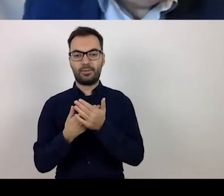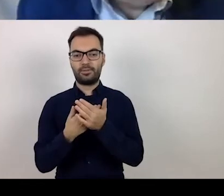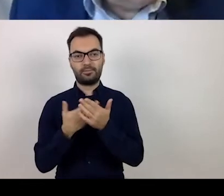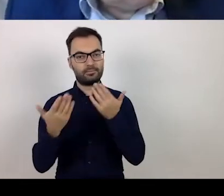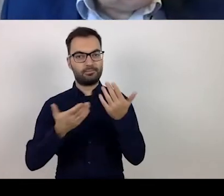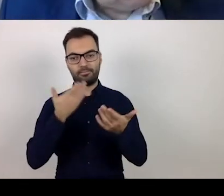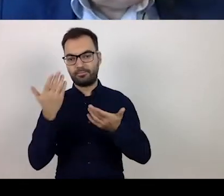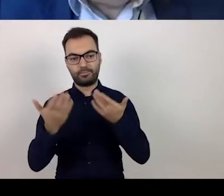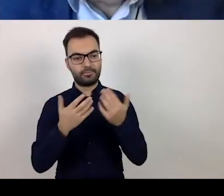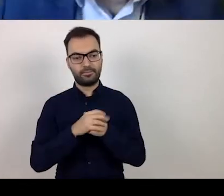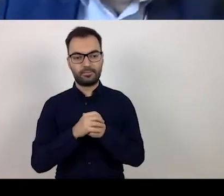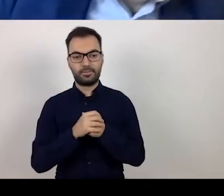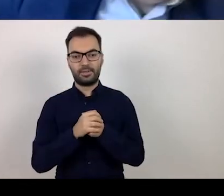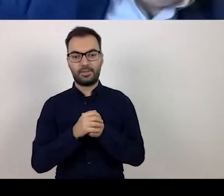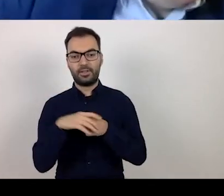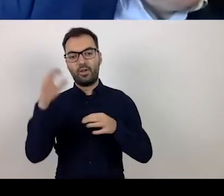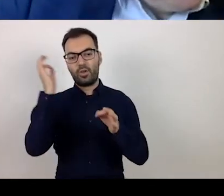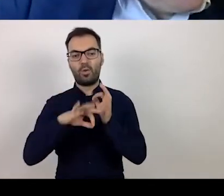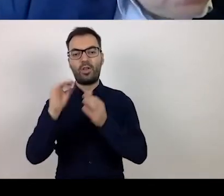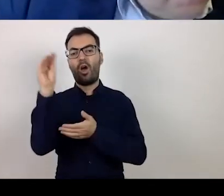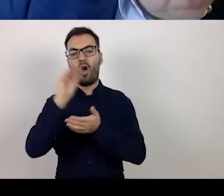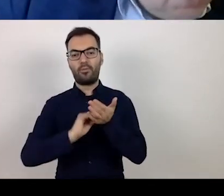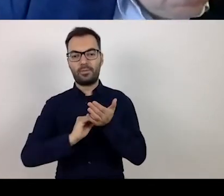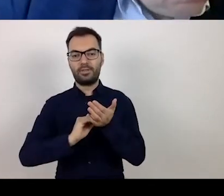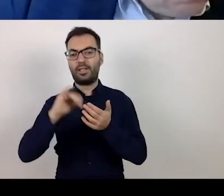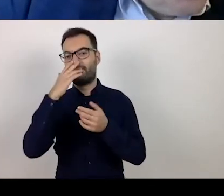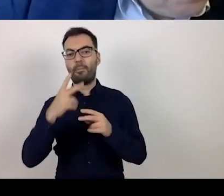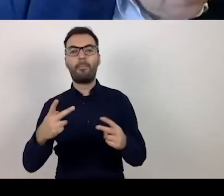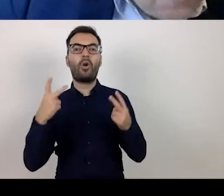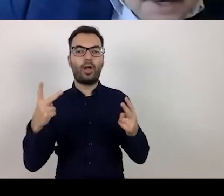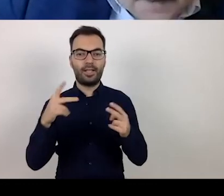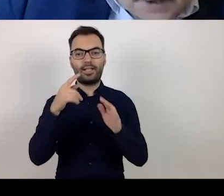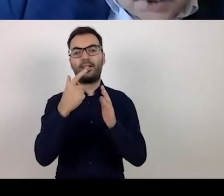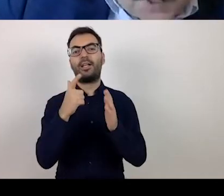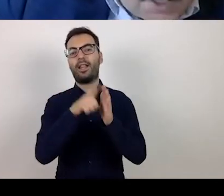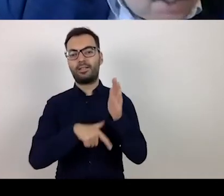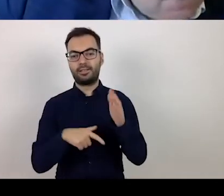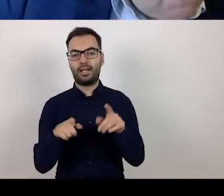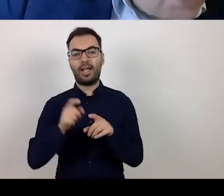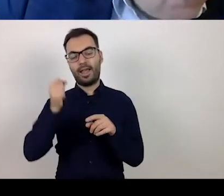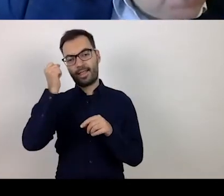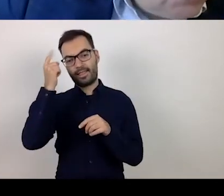the detailed description of the priority axis. Smart economy of Warmia and Mazury,